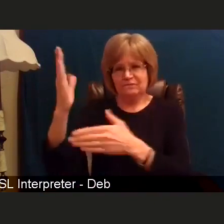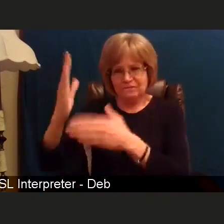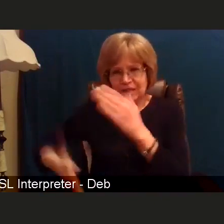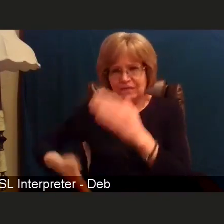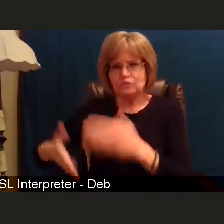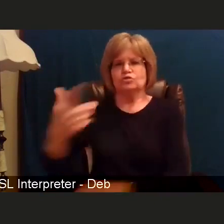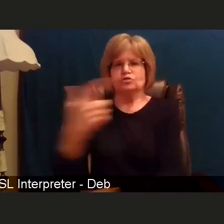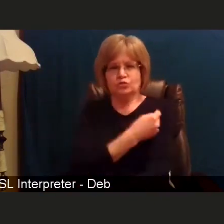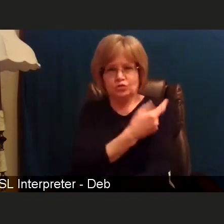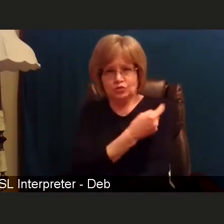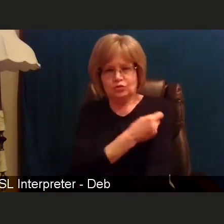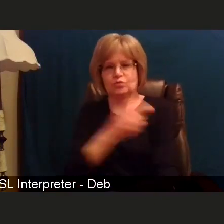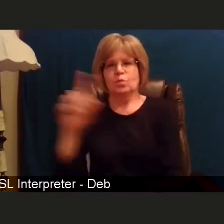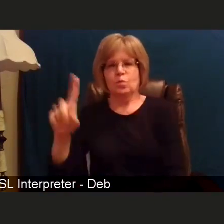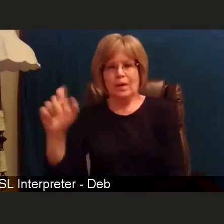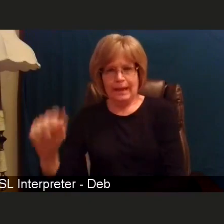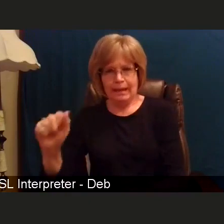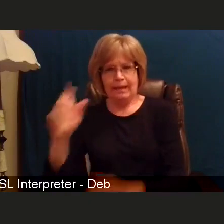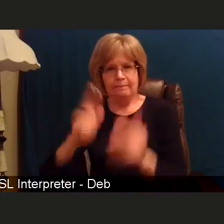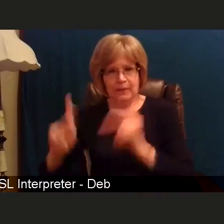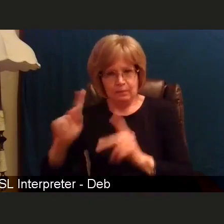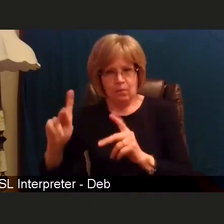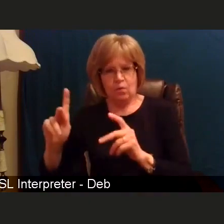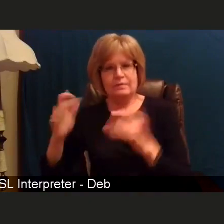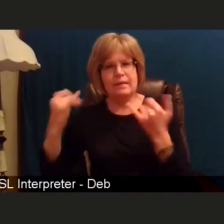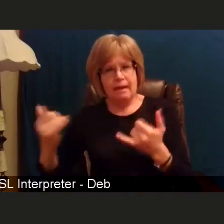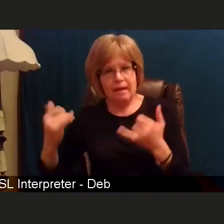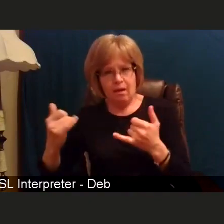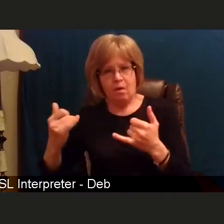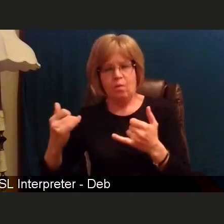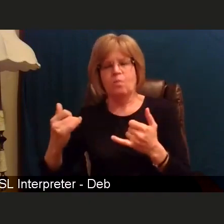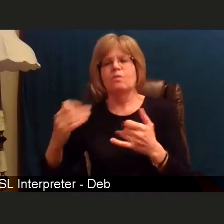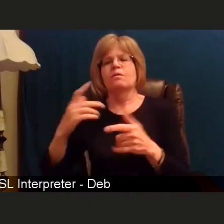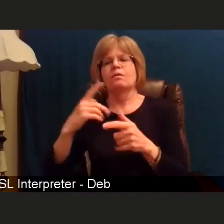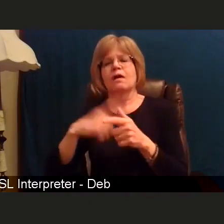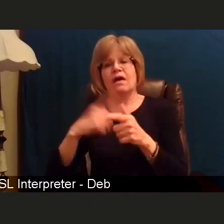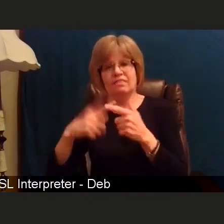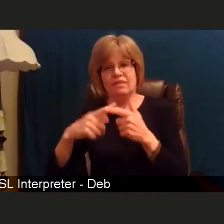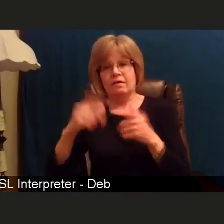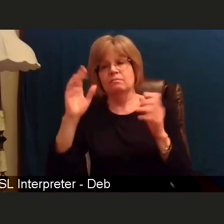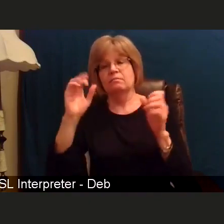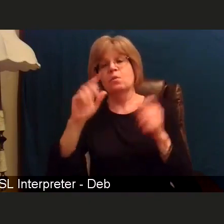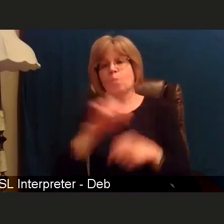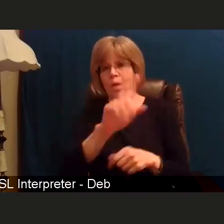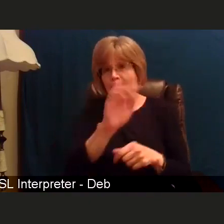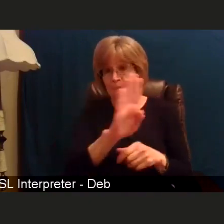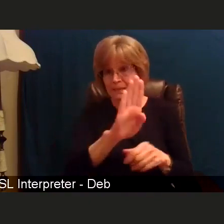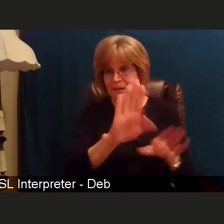for tier 1B as possible and we can focus as much as we possibly can on tier 1B.